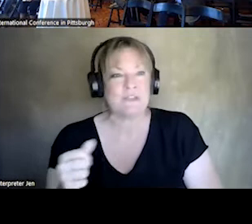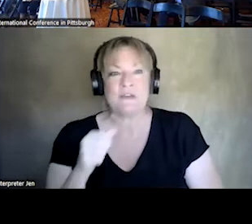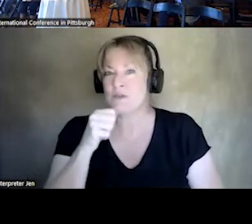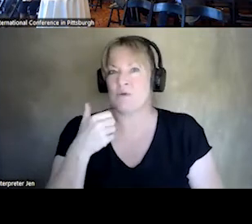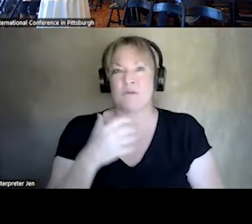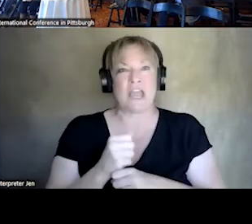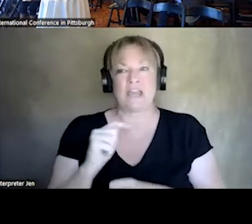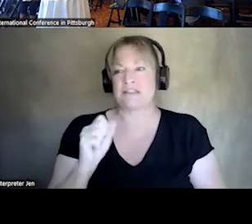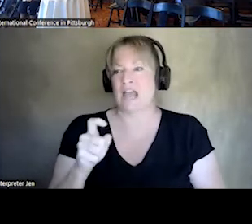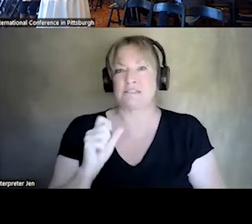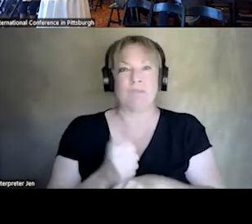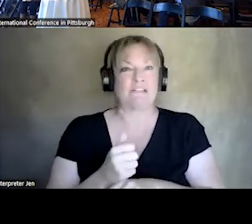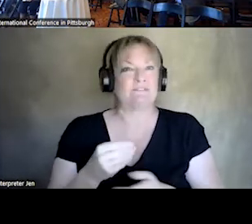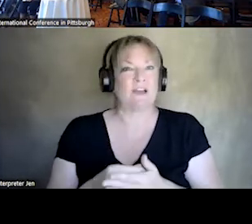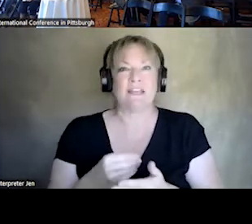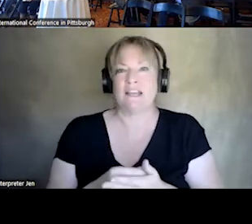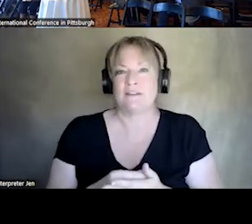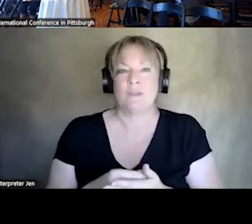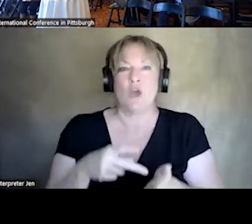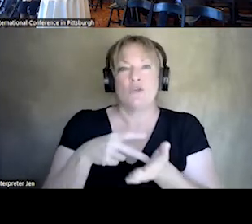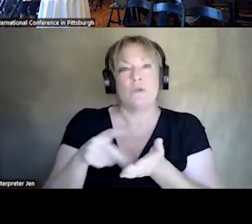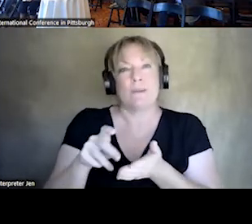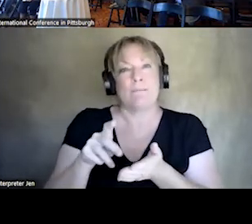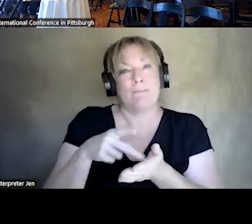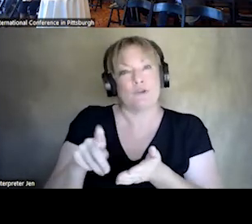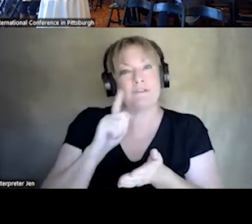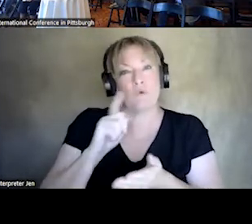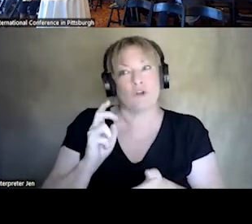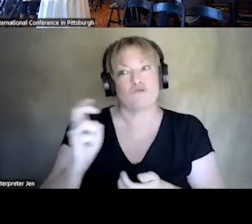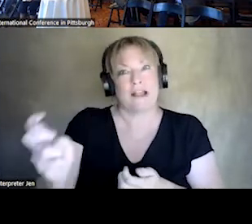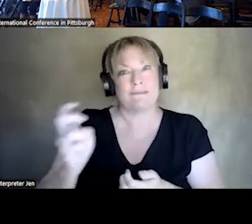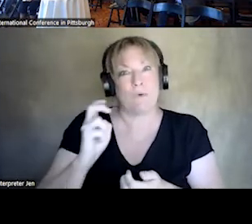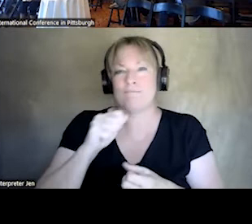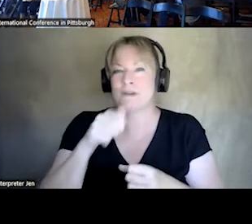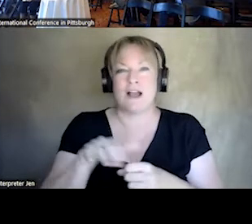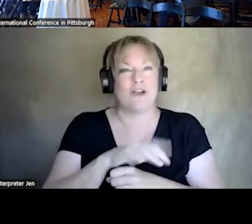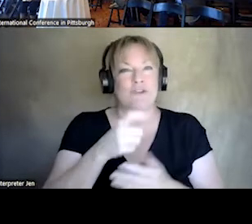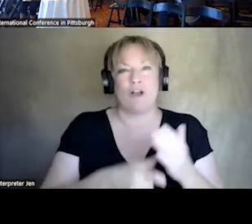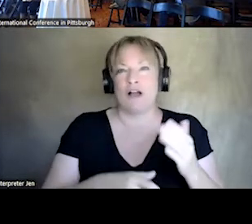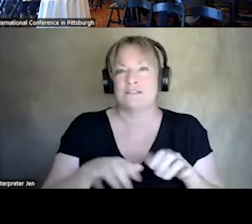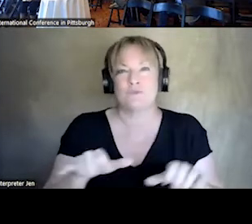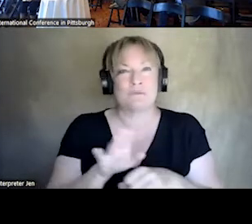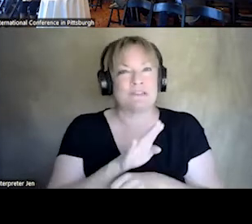SOME STATES. REIMBURSEMENT FOR TRANSPORT DOES NOT COVER THE COST OF DOING BUSINESS OR COST OF CARE.